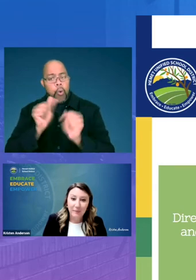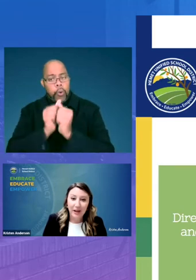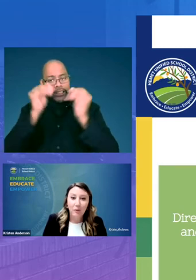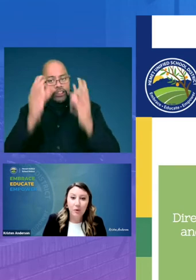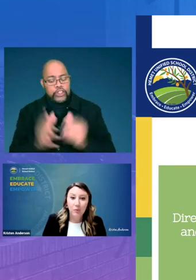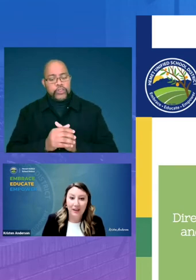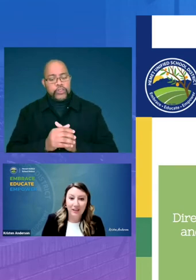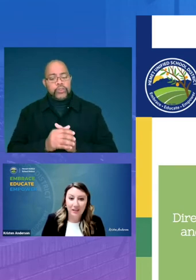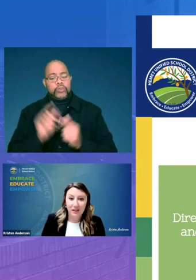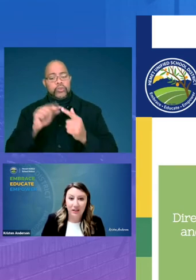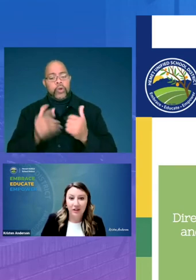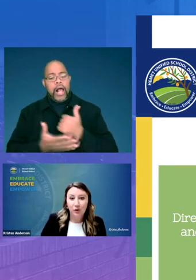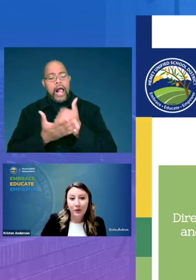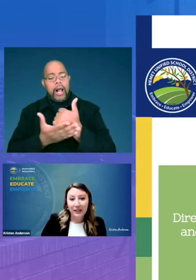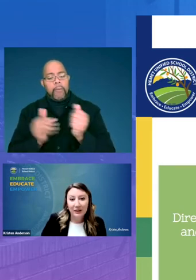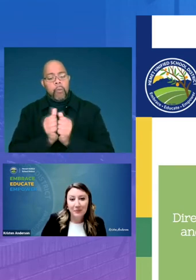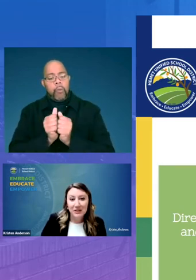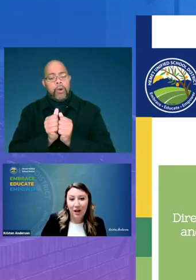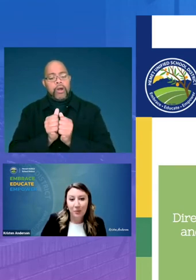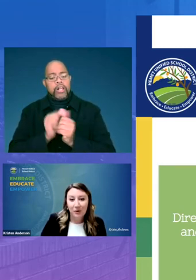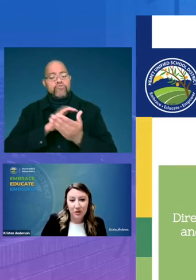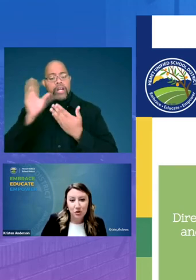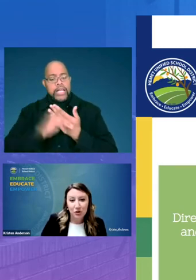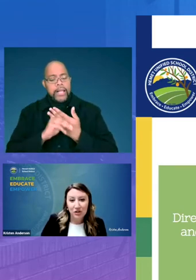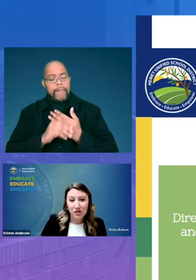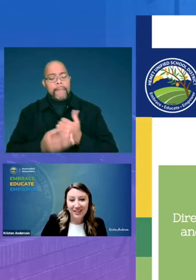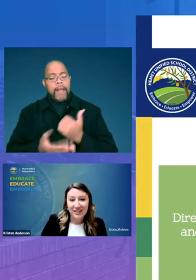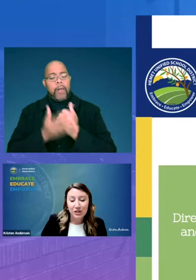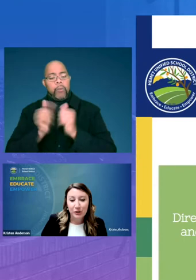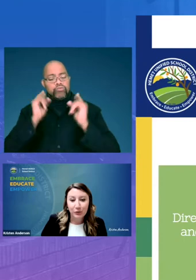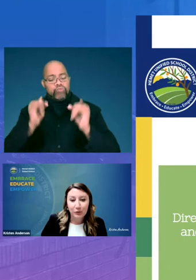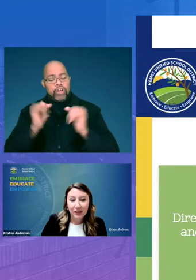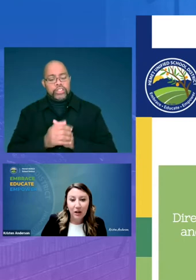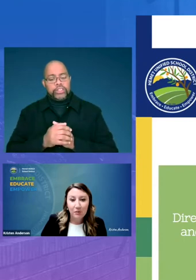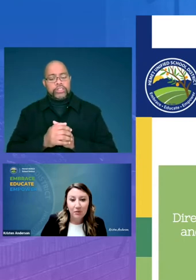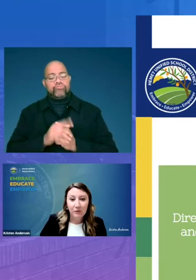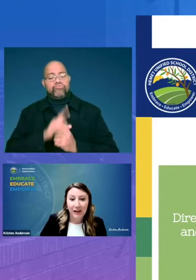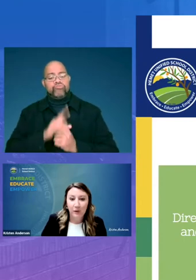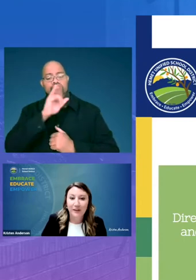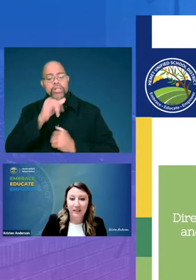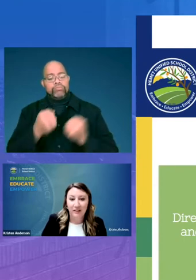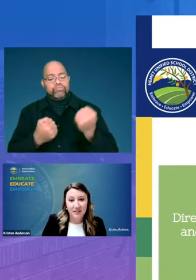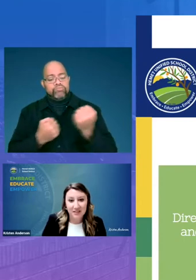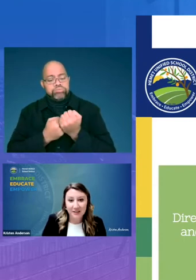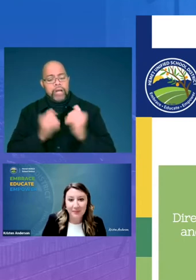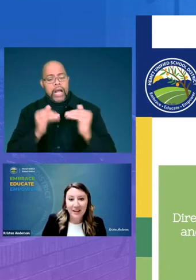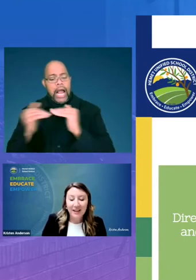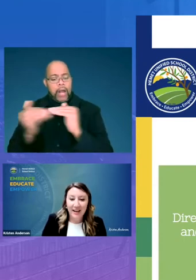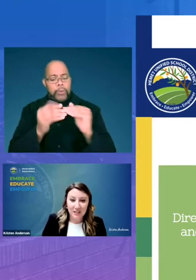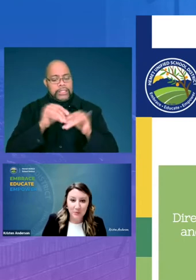help with the curriculum to help with instruction to really help promote equity in our system as we